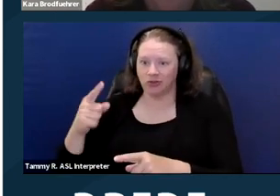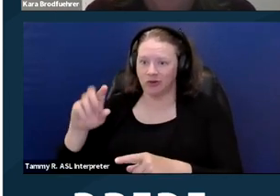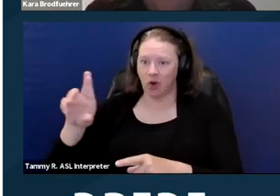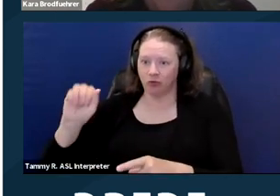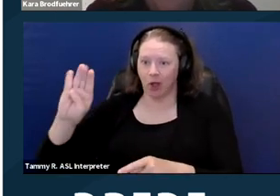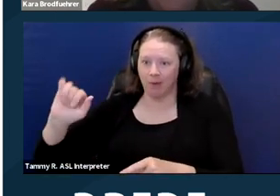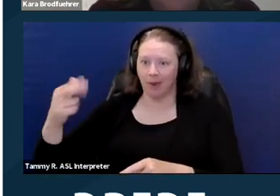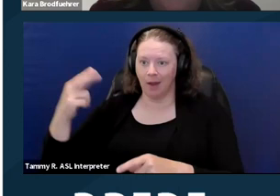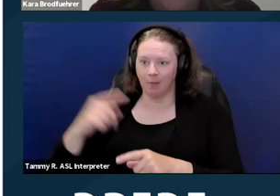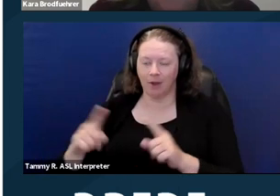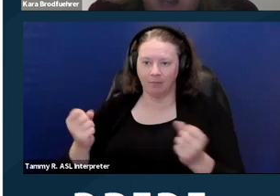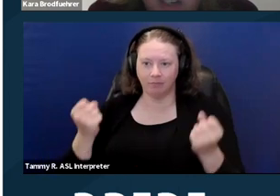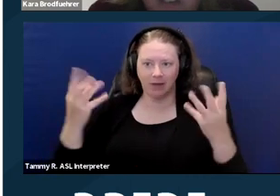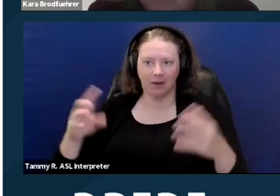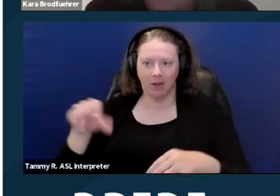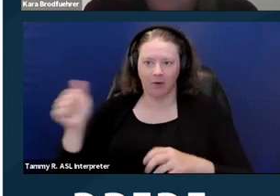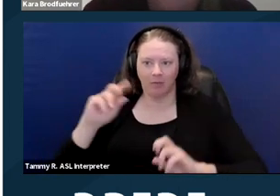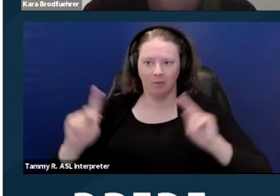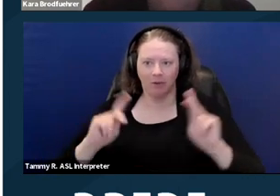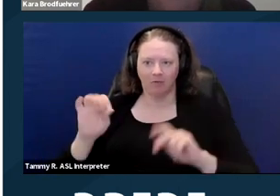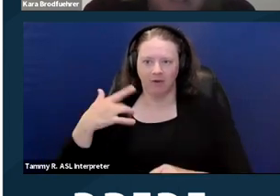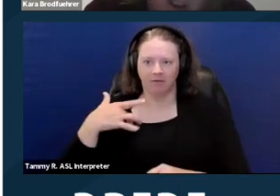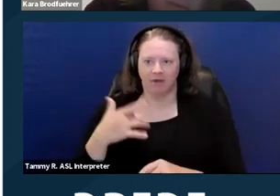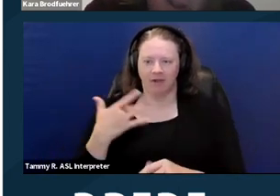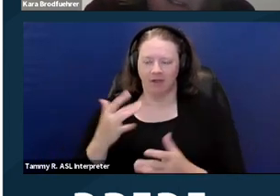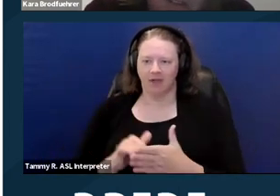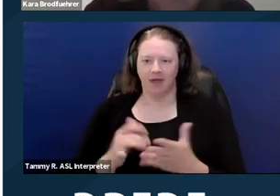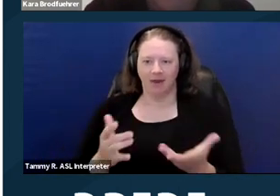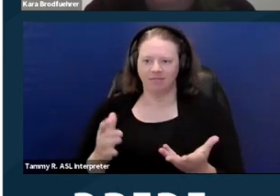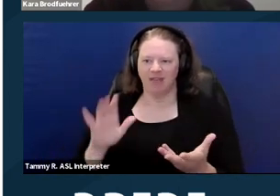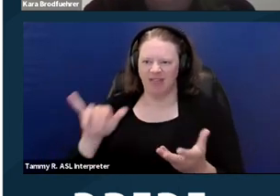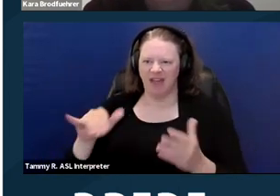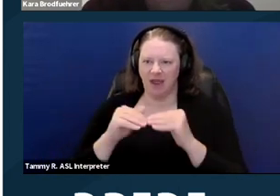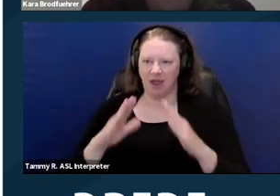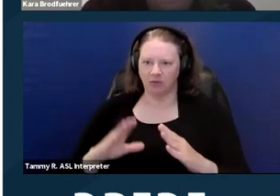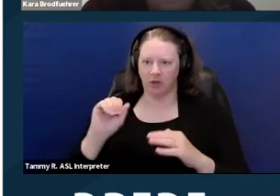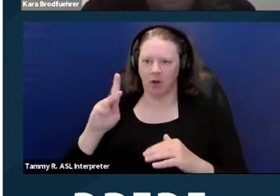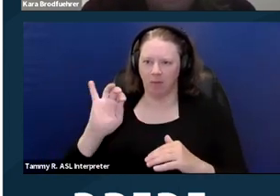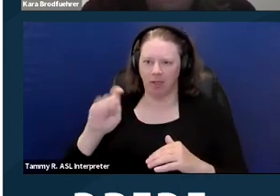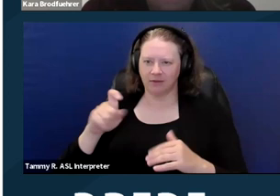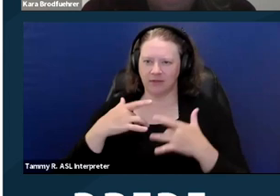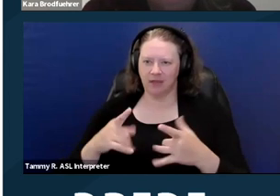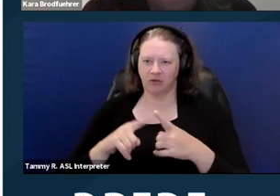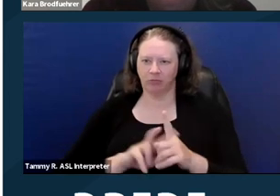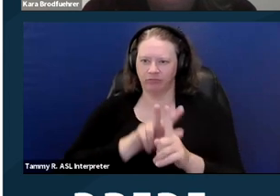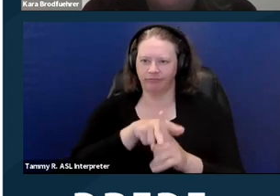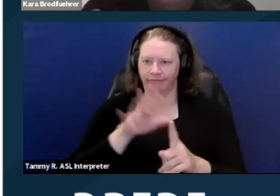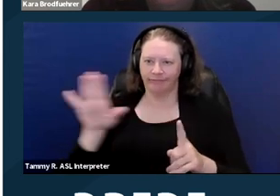if we think that it's like a larger practice in the housing complex, or like maybe they're a large housing provider